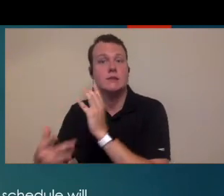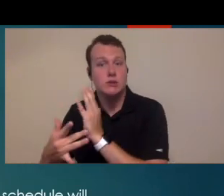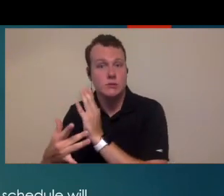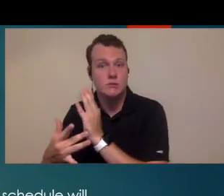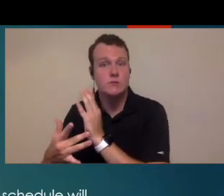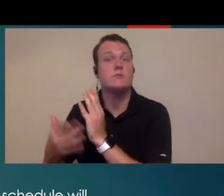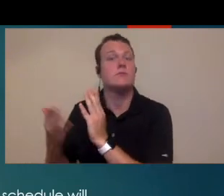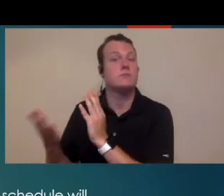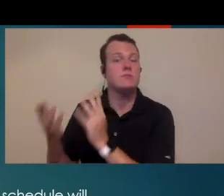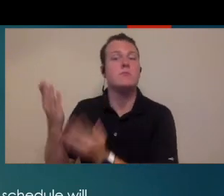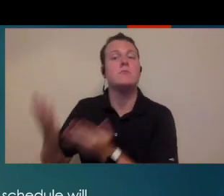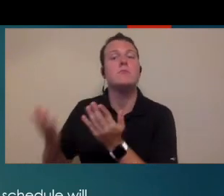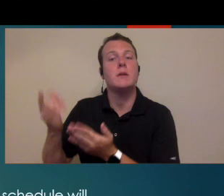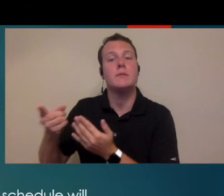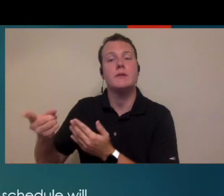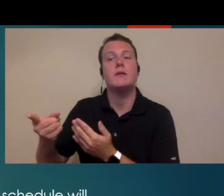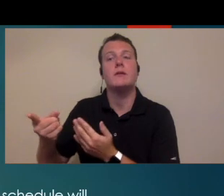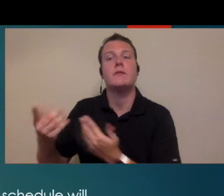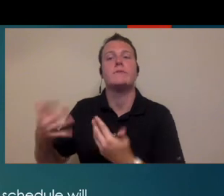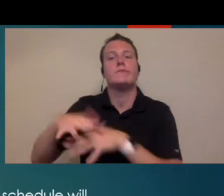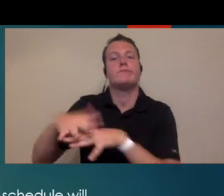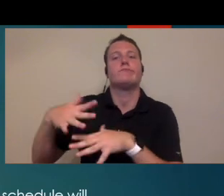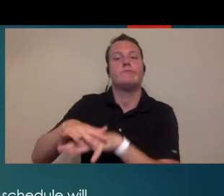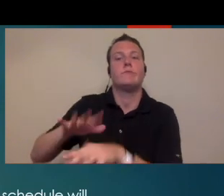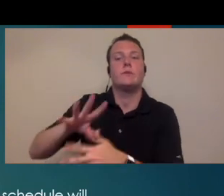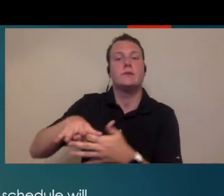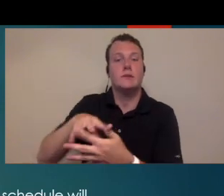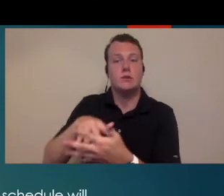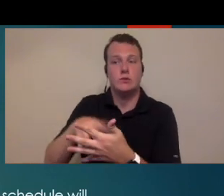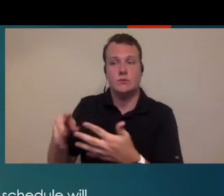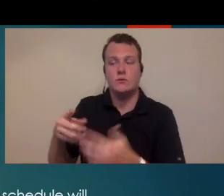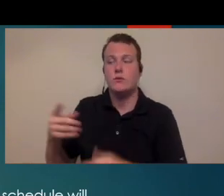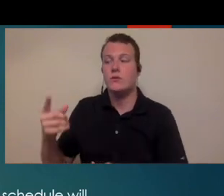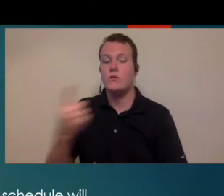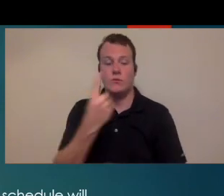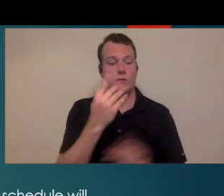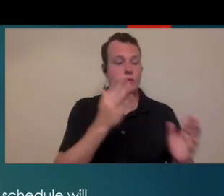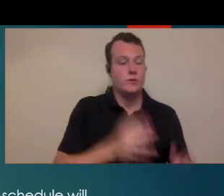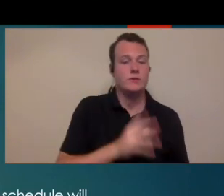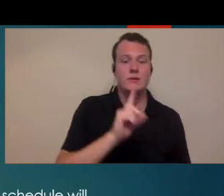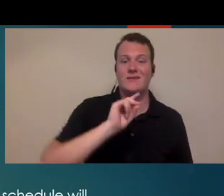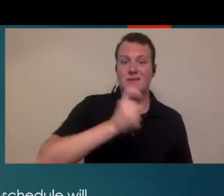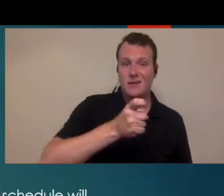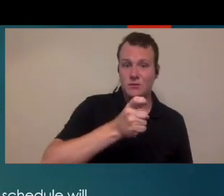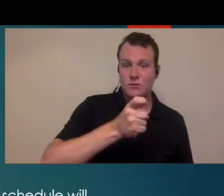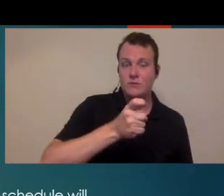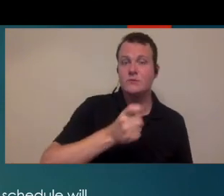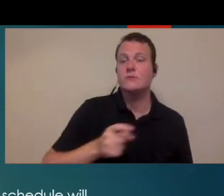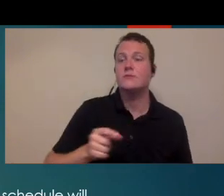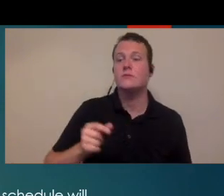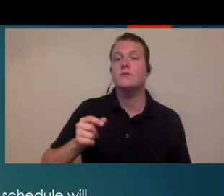assistant or a technician with them they may be able to over their schedules so one person will actually do the diagnostic testing while